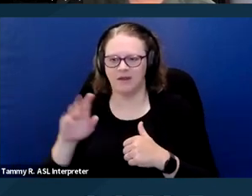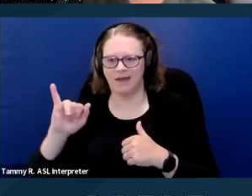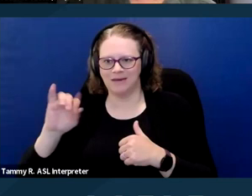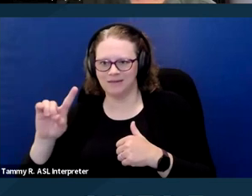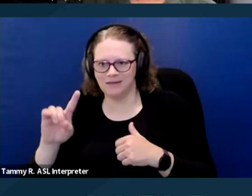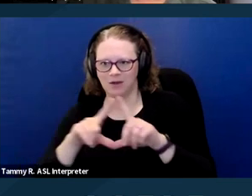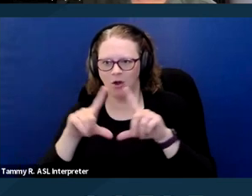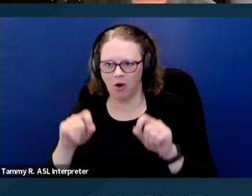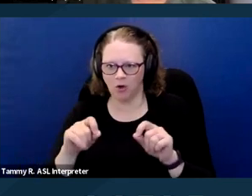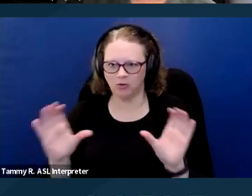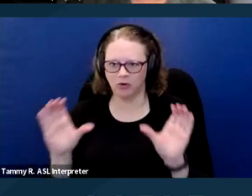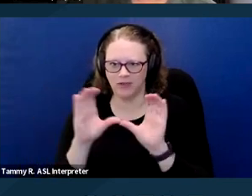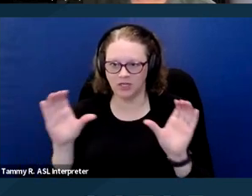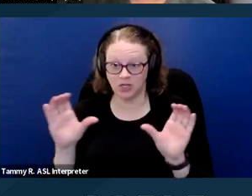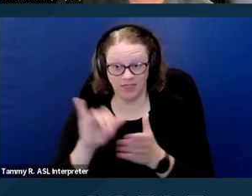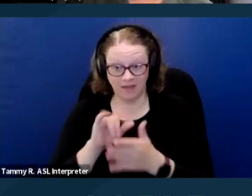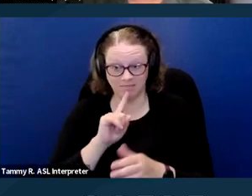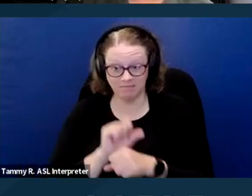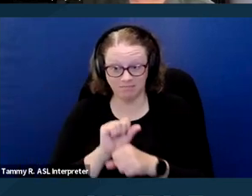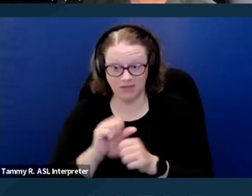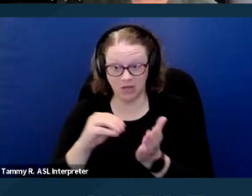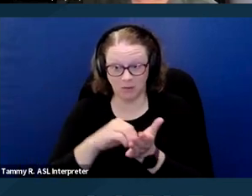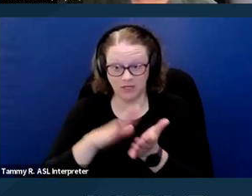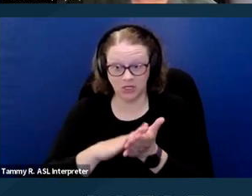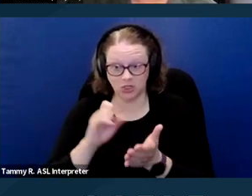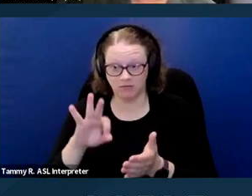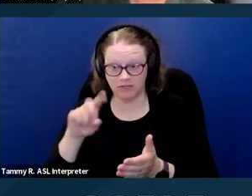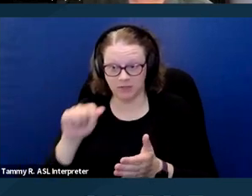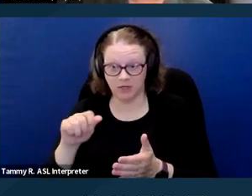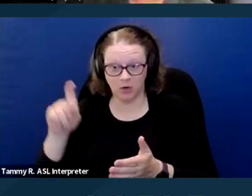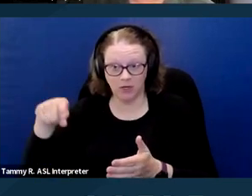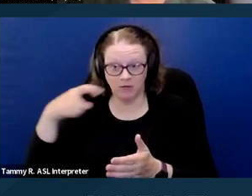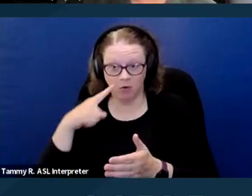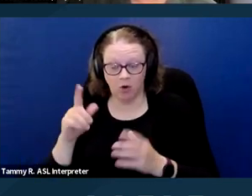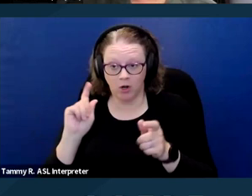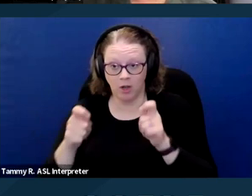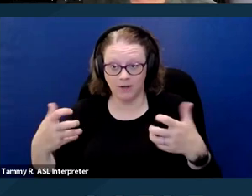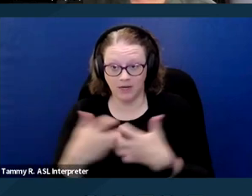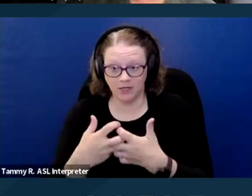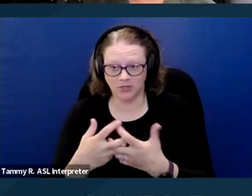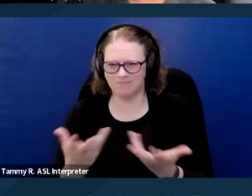and of themselves documentation of a disability or the need for accommodation. Those are again, the type of things